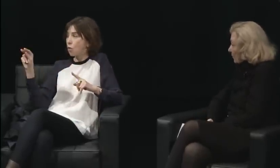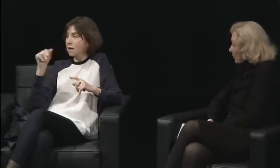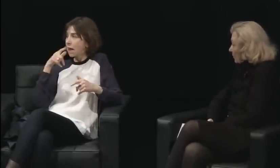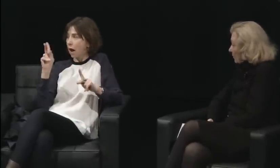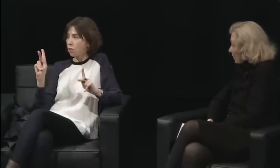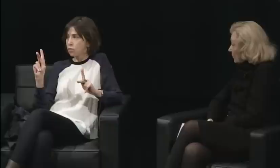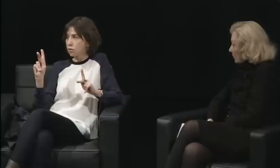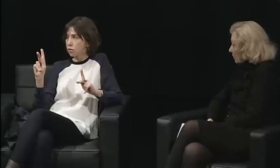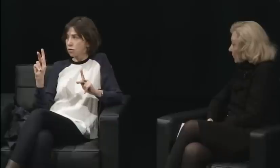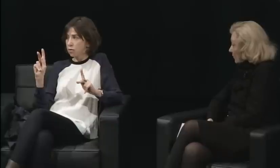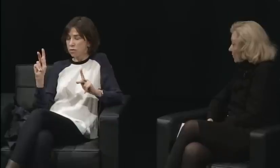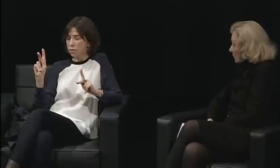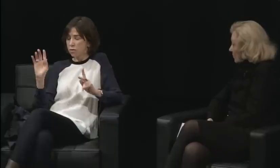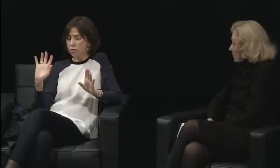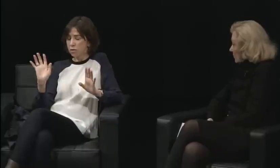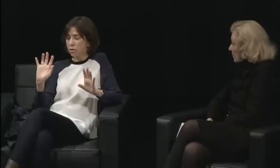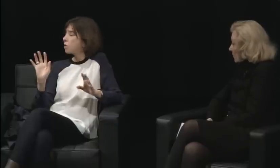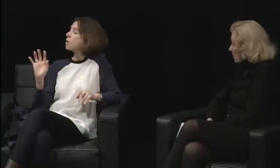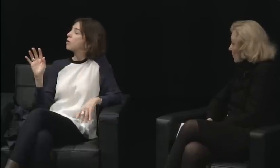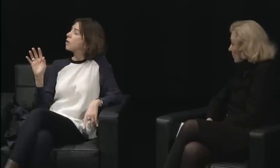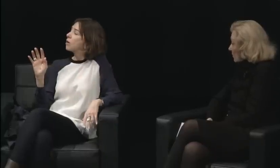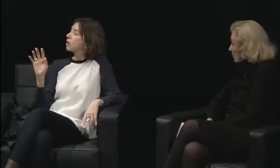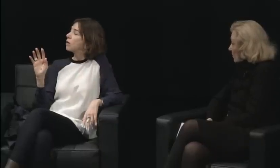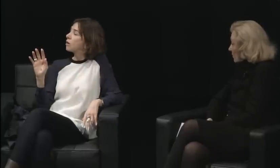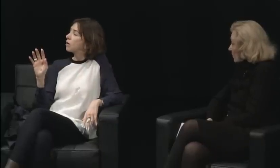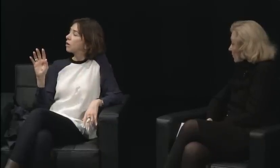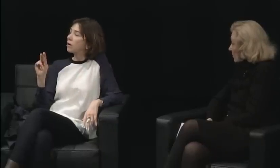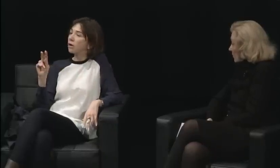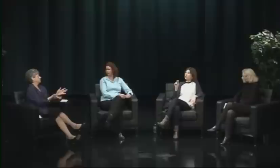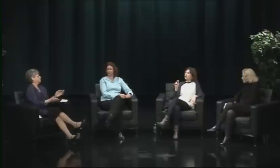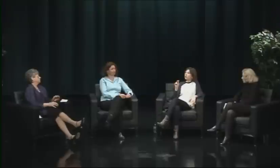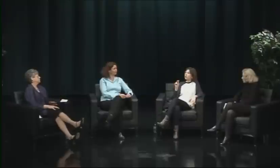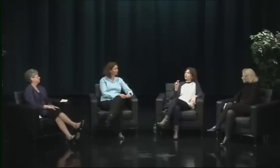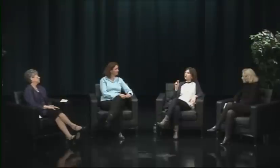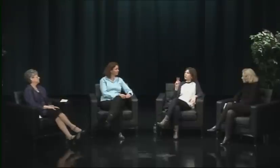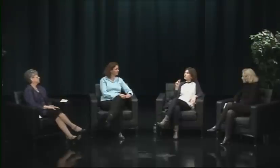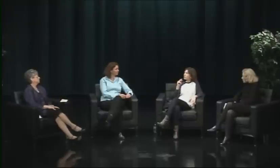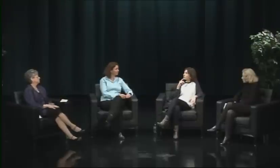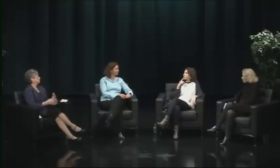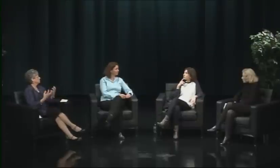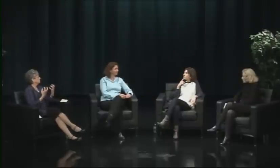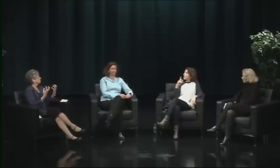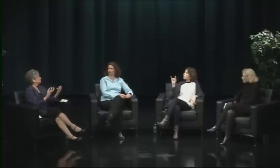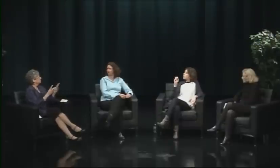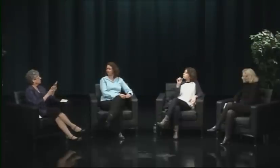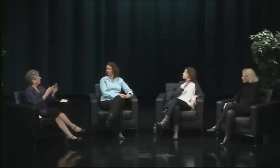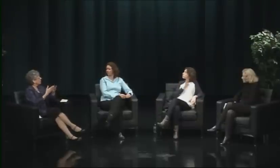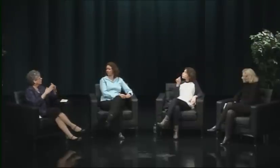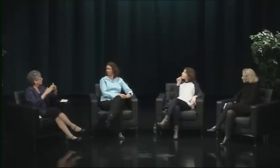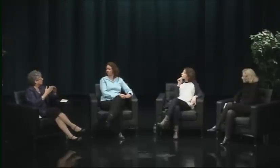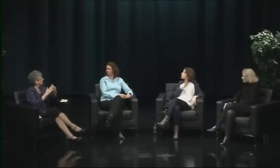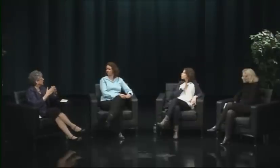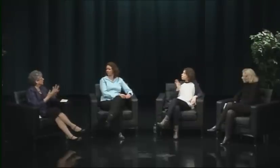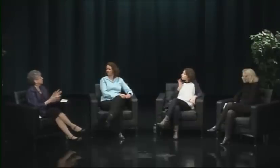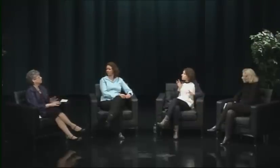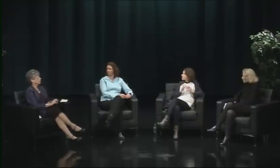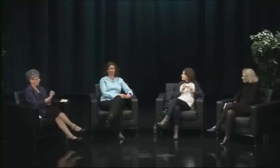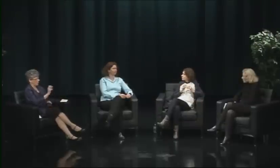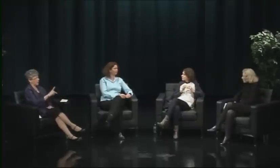I have no issues being with men. But I could not believe there was not one other woman